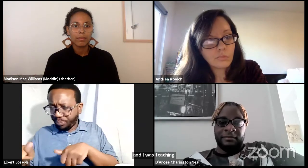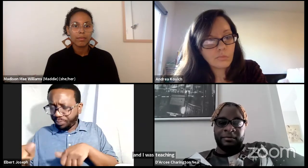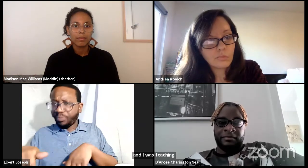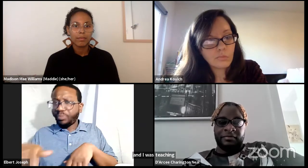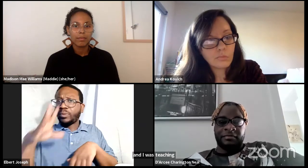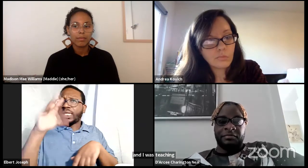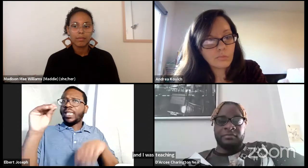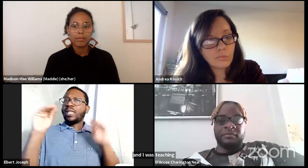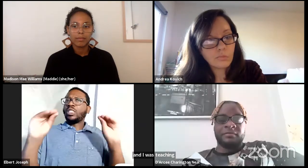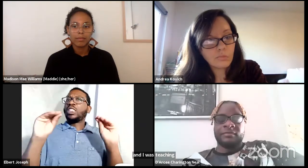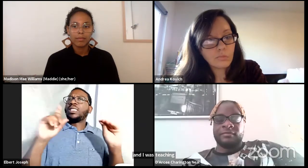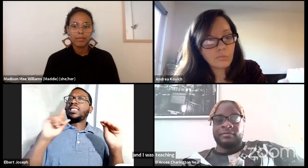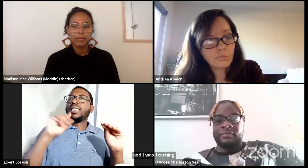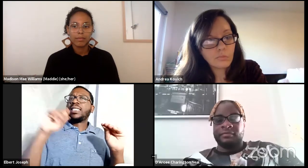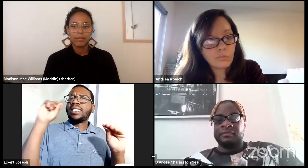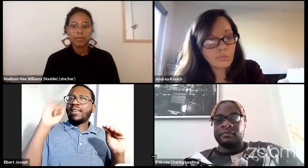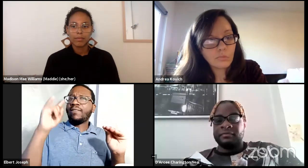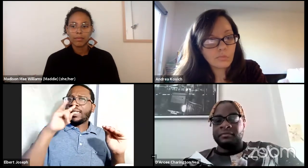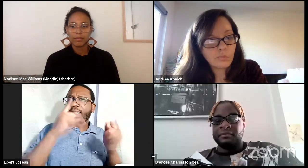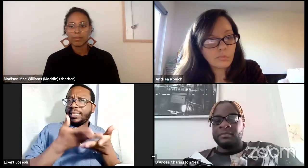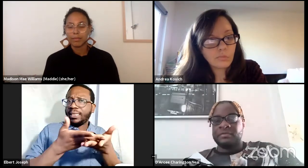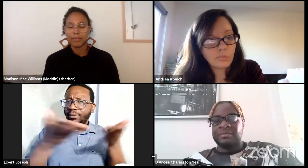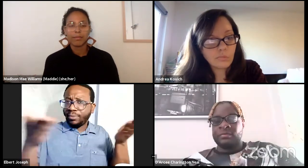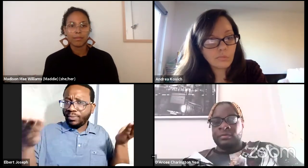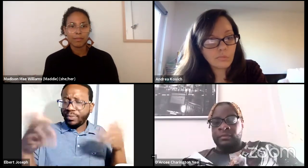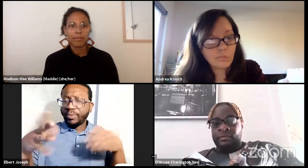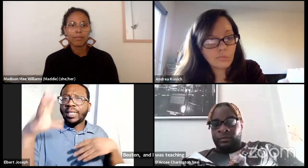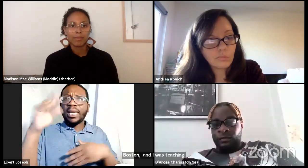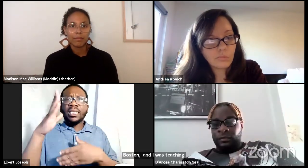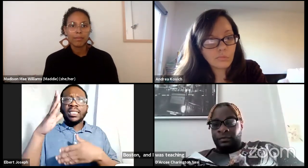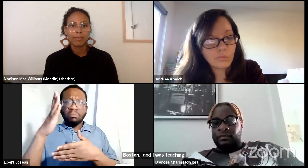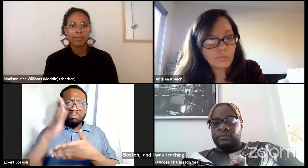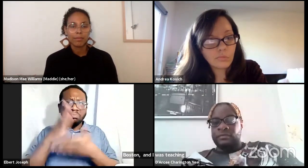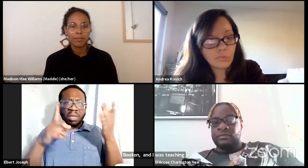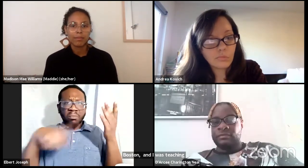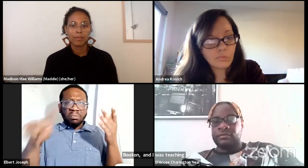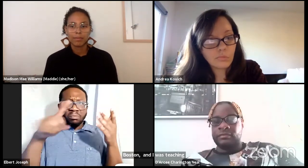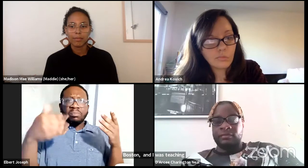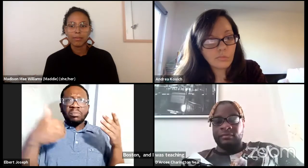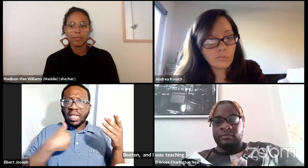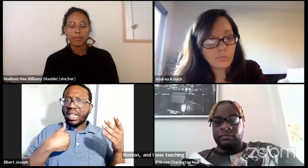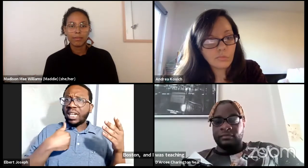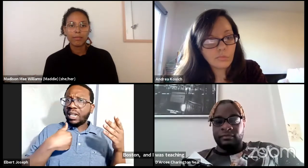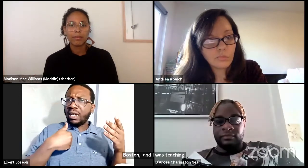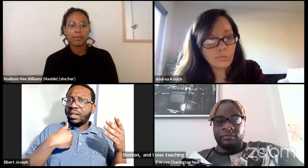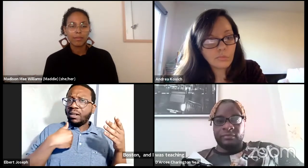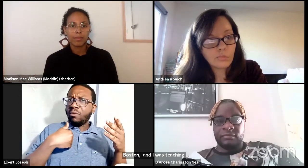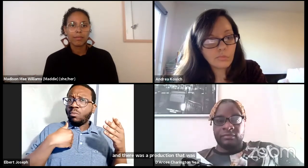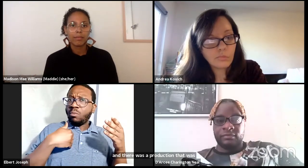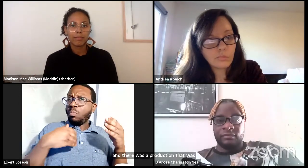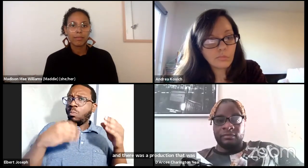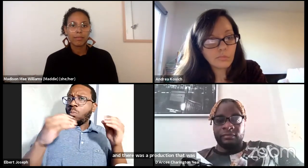and you know, there was a production that was going to be happening and we had an audition and the audition was open to some deaf children.